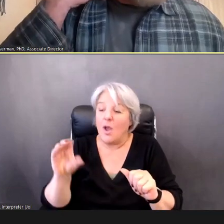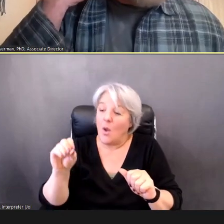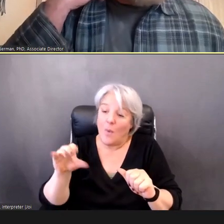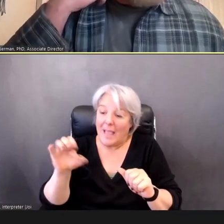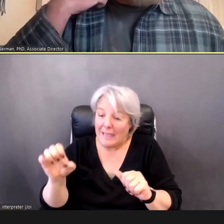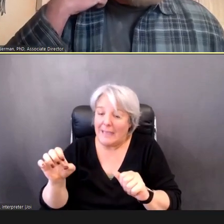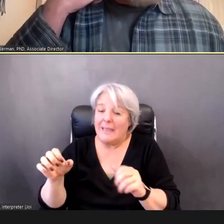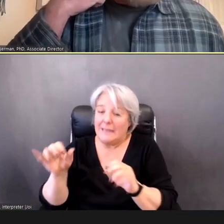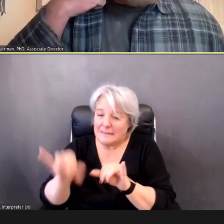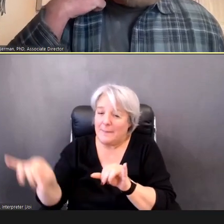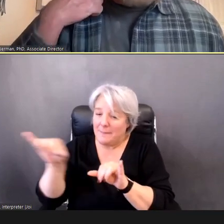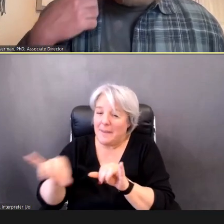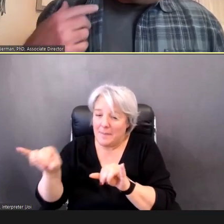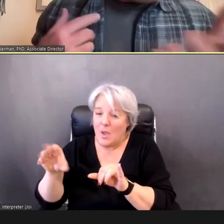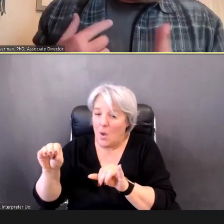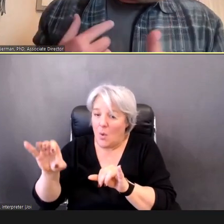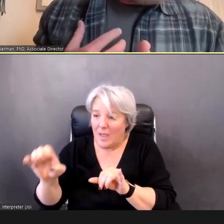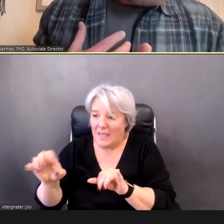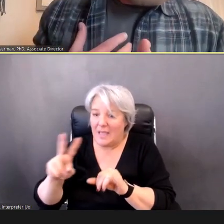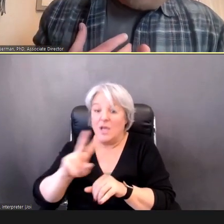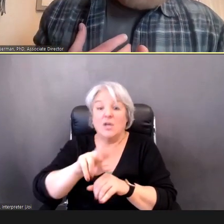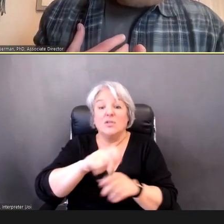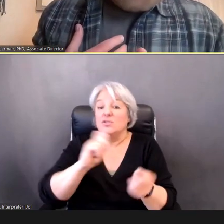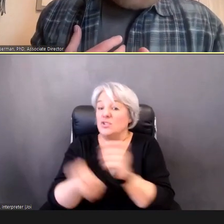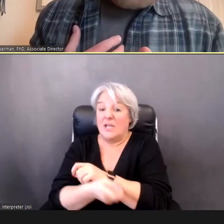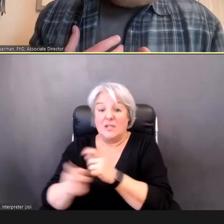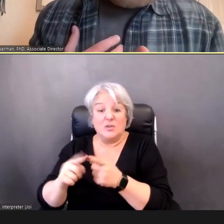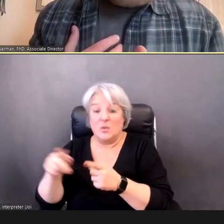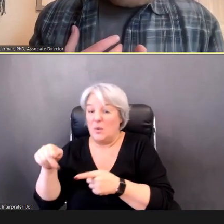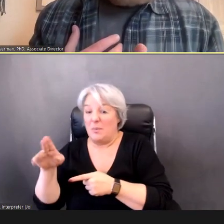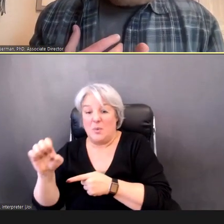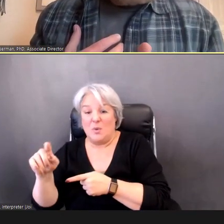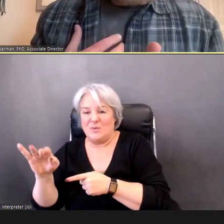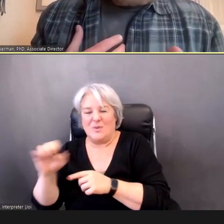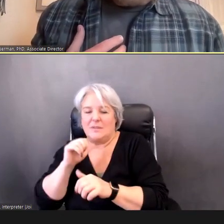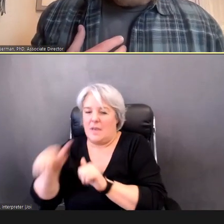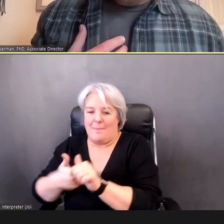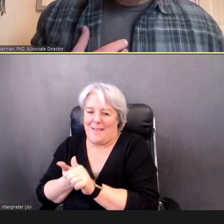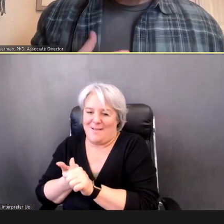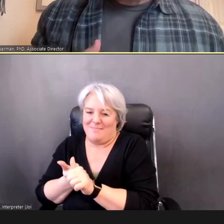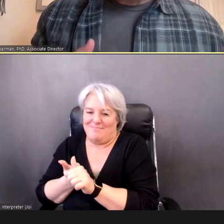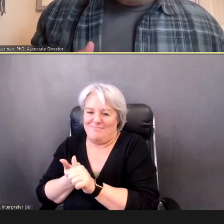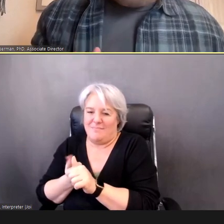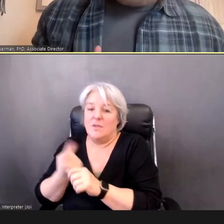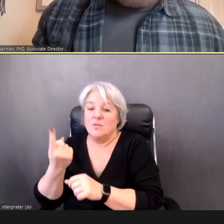children, birth-3, PureTone is not a back up method for you. So that's one thing, to keep in mind.